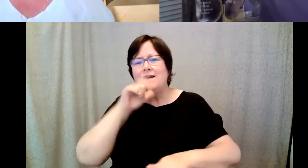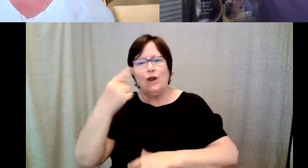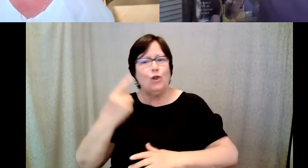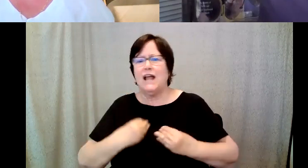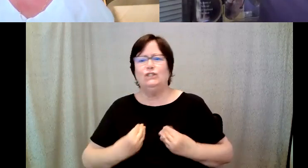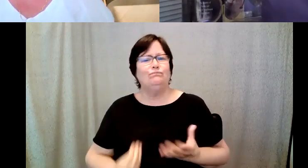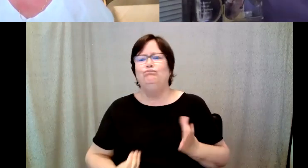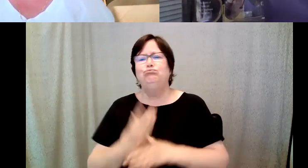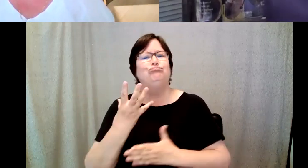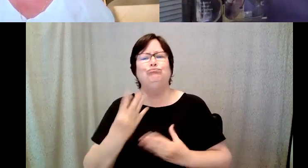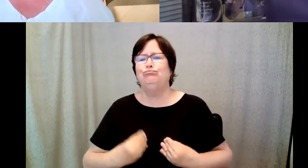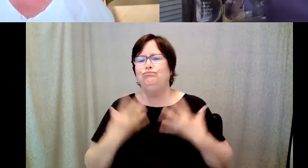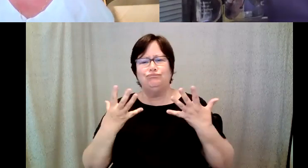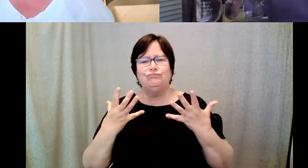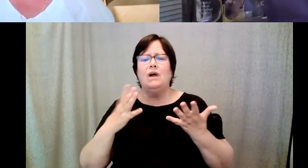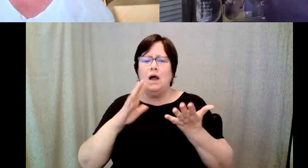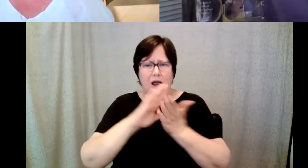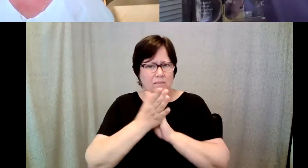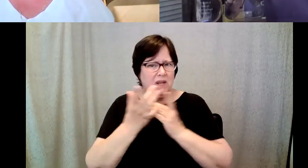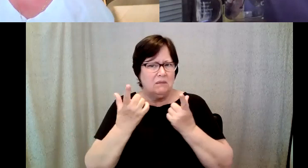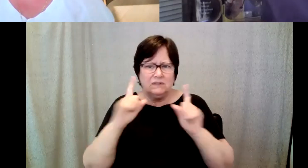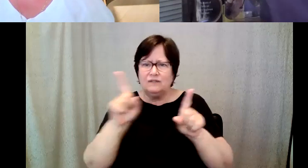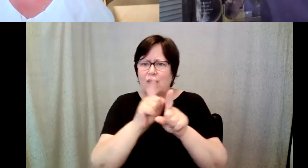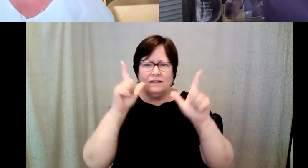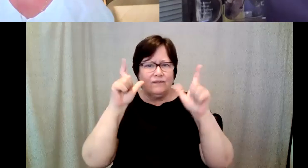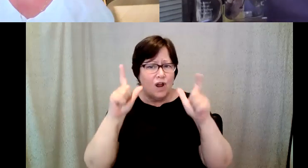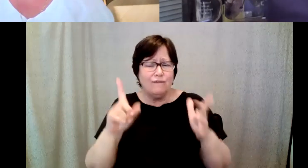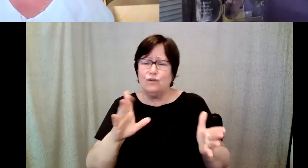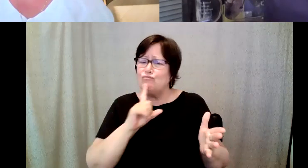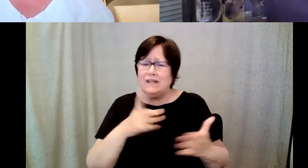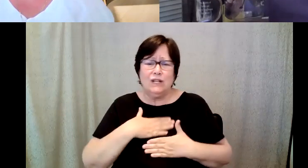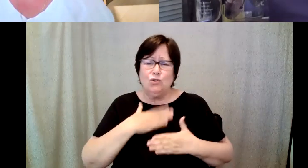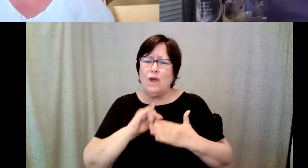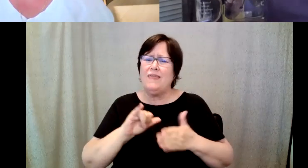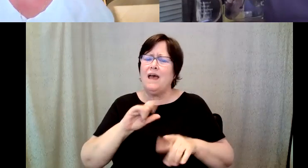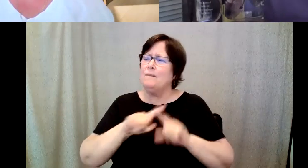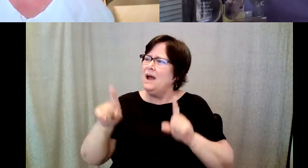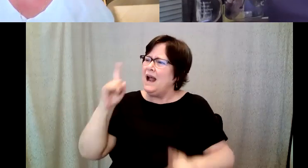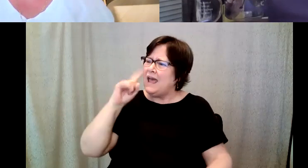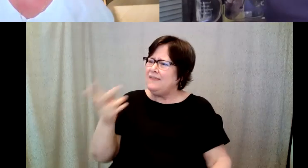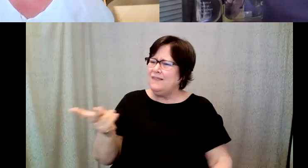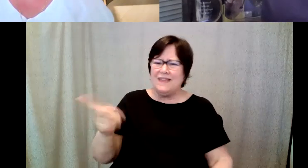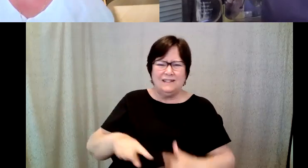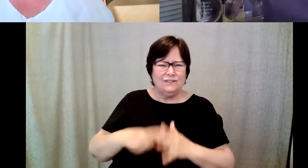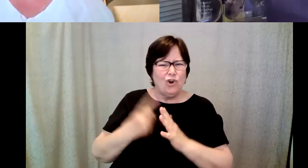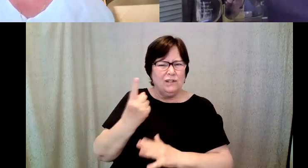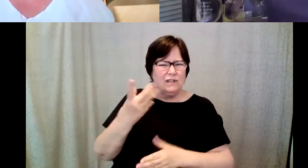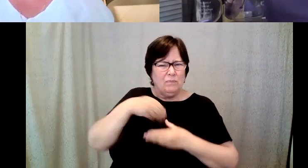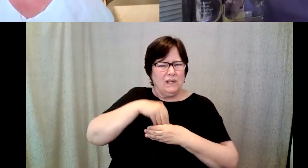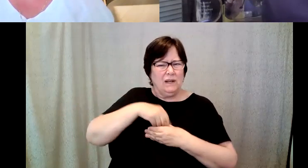had success as a photographer and I thoroughly enjoyed it. D. Major Cohen: But I think that they began something in me that is a thread that I see